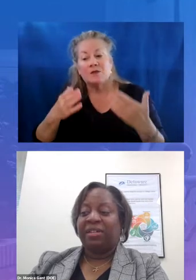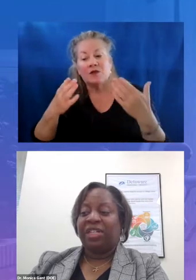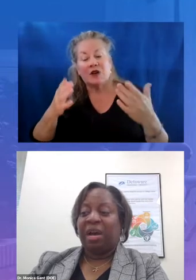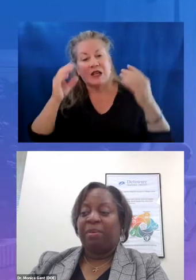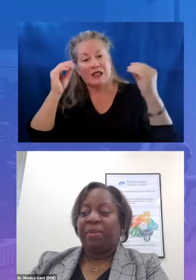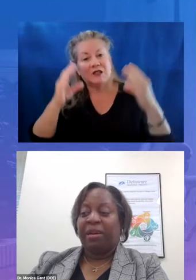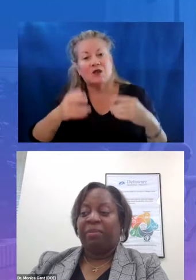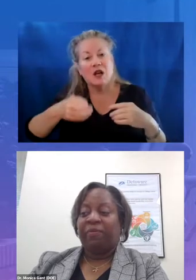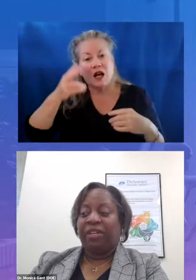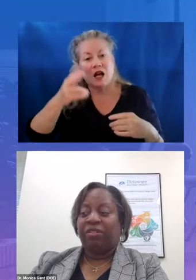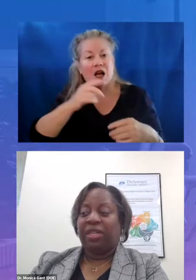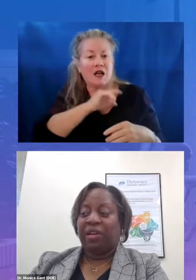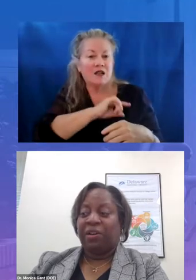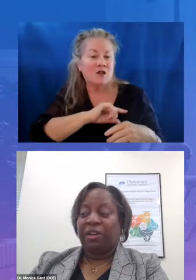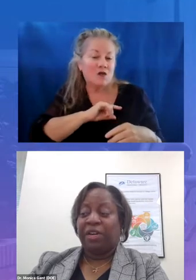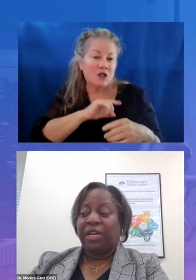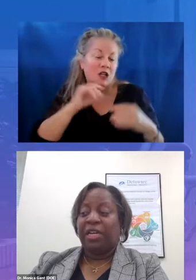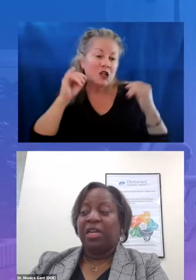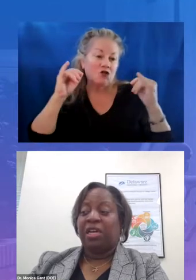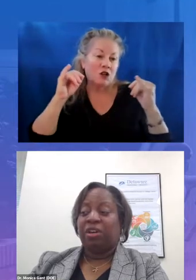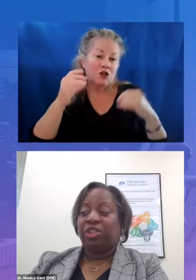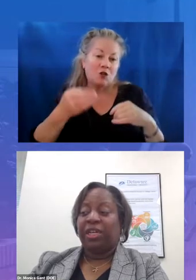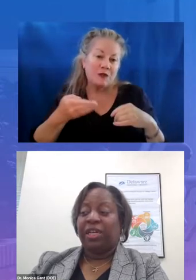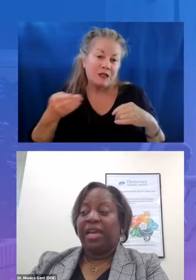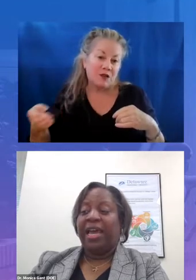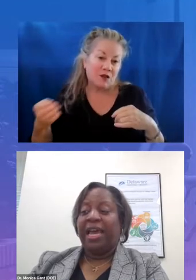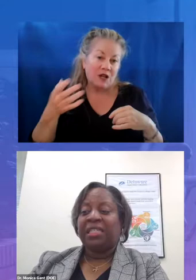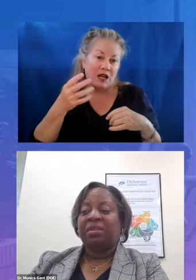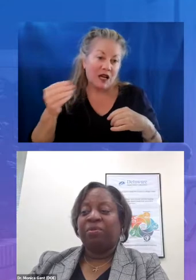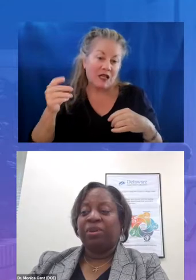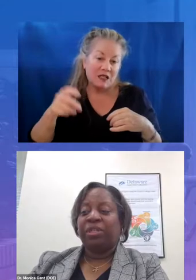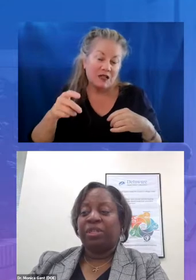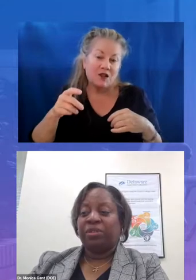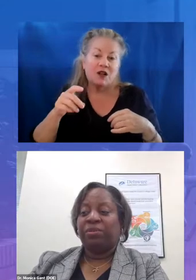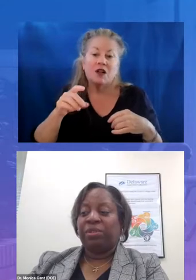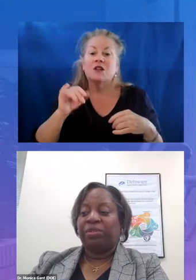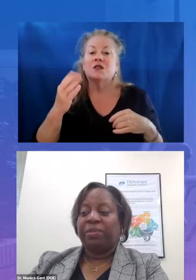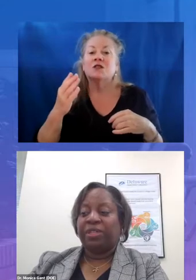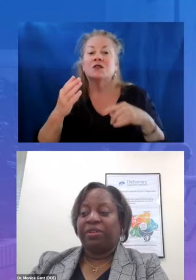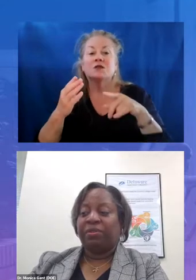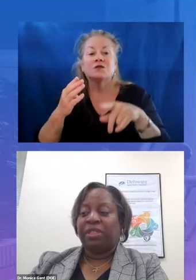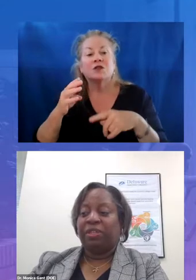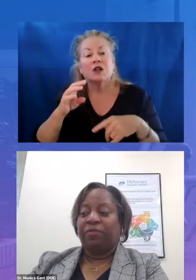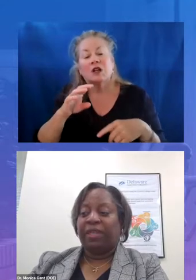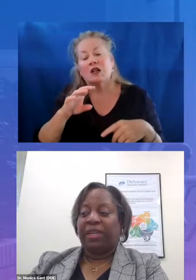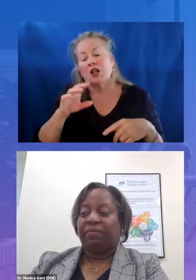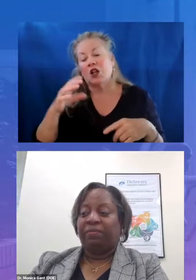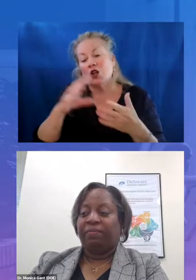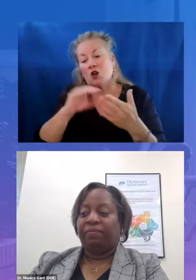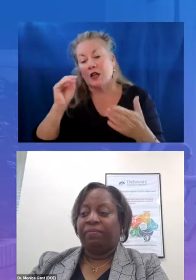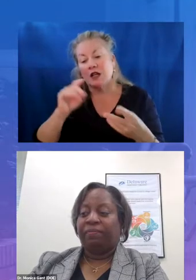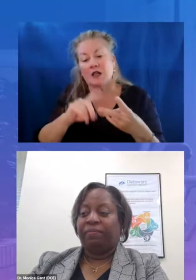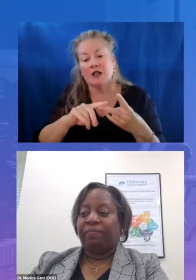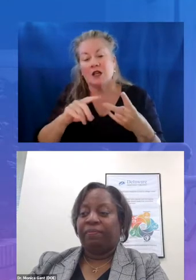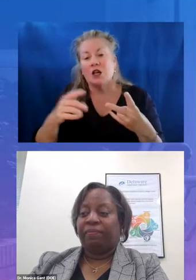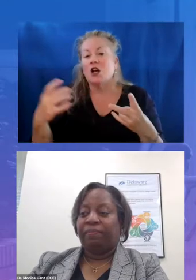job embedded professional learning coaching and support to use those materials skillfully